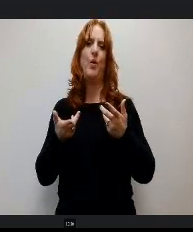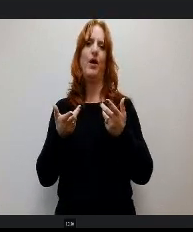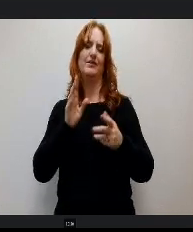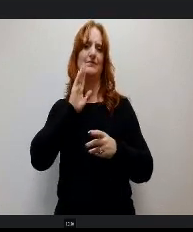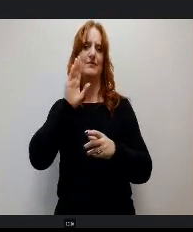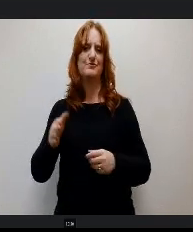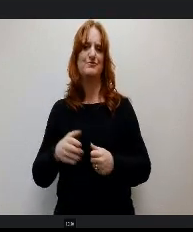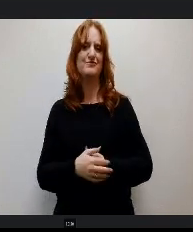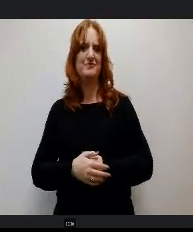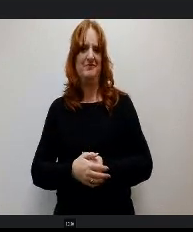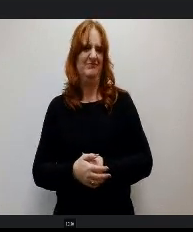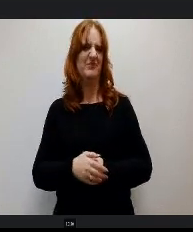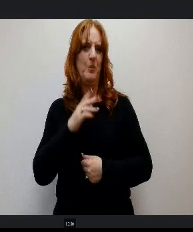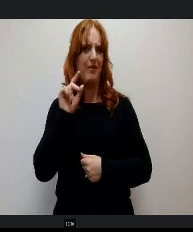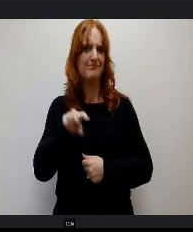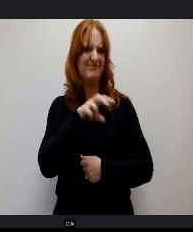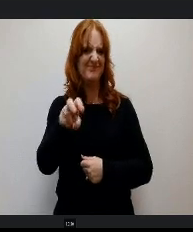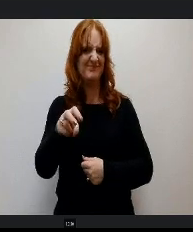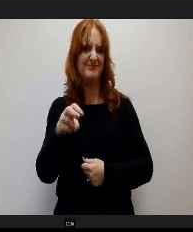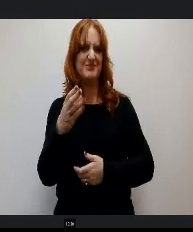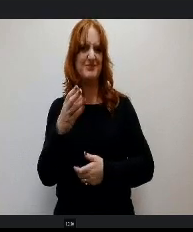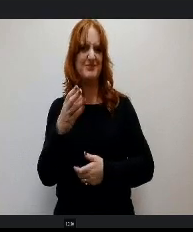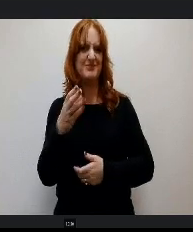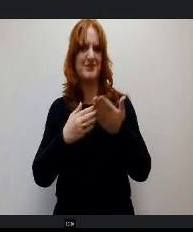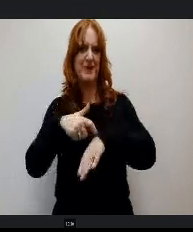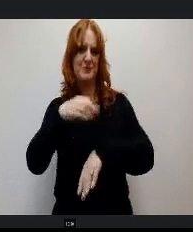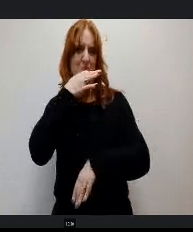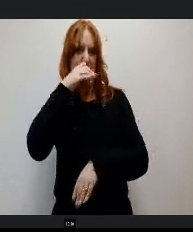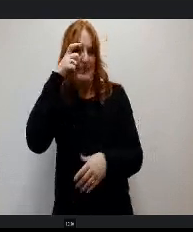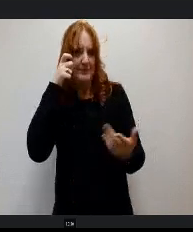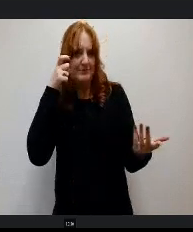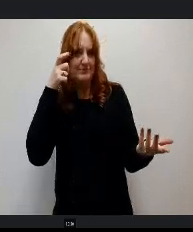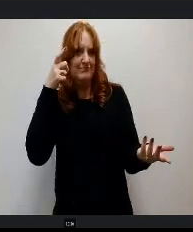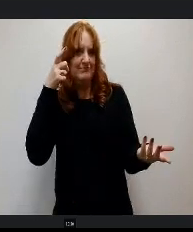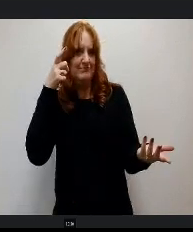A field trip out there sometime together because it really is great to see. And now.